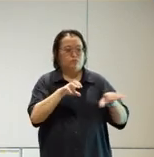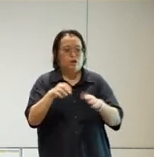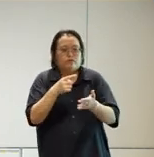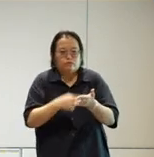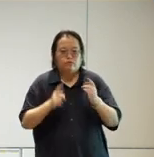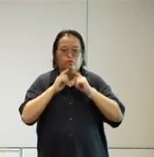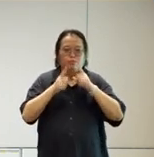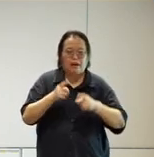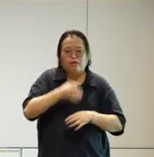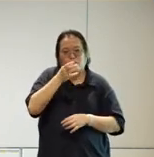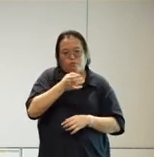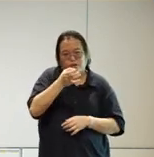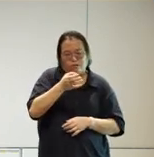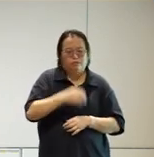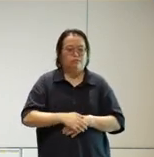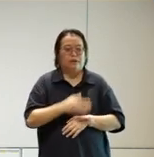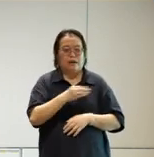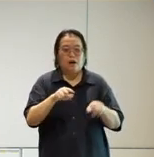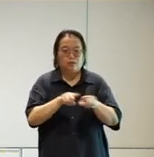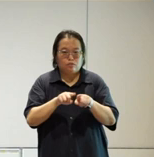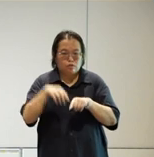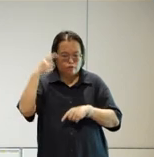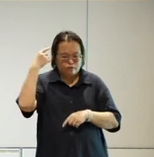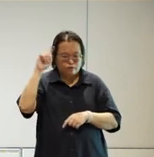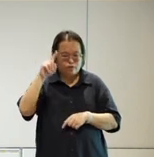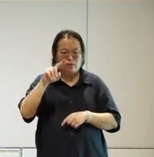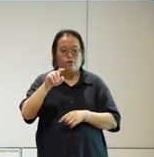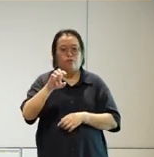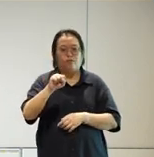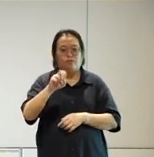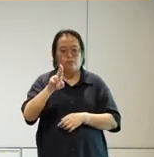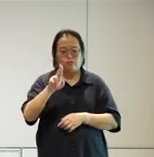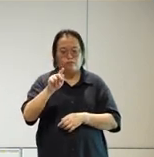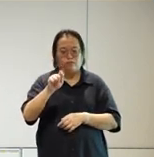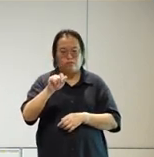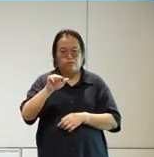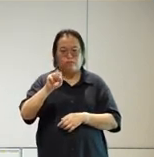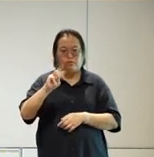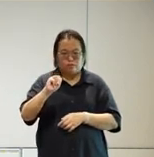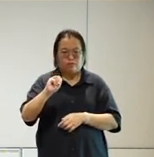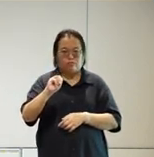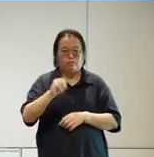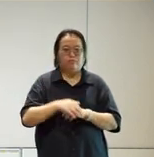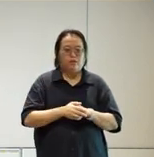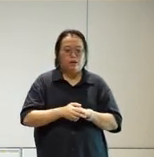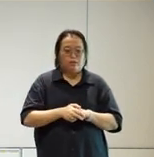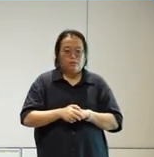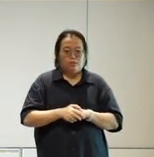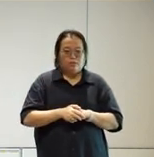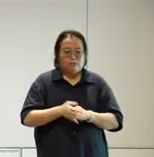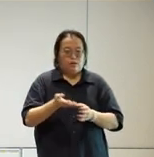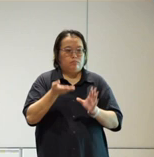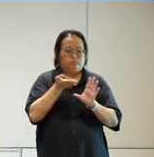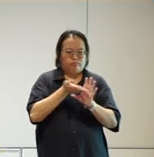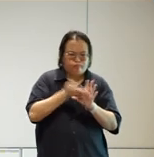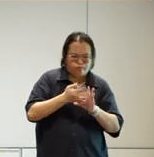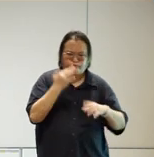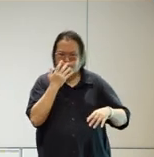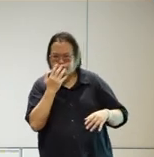uh autism to be able to uh cut out sounds cut out U distracting um uh colors uh all these features